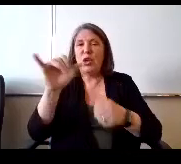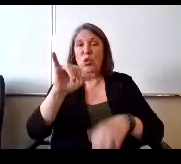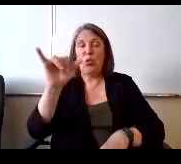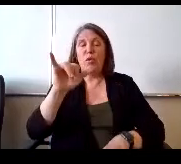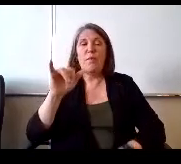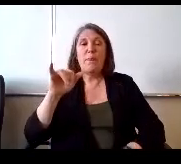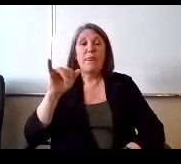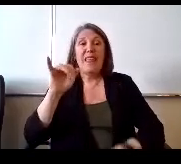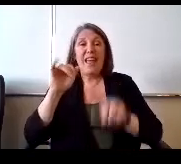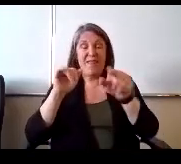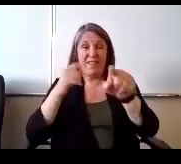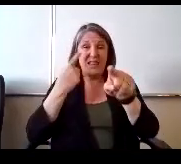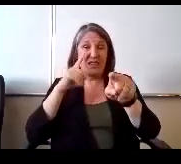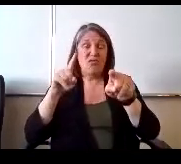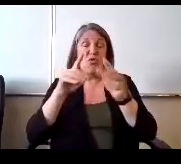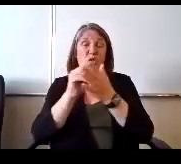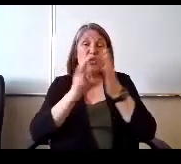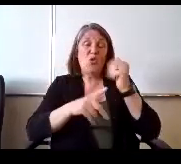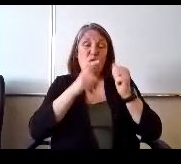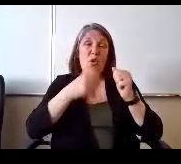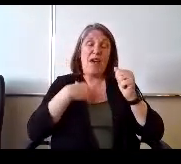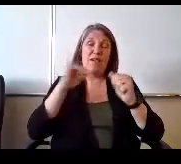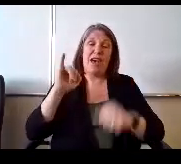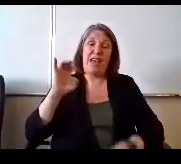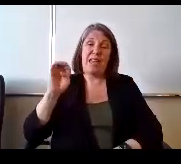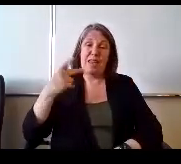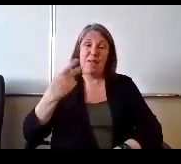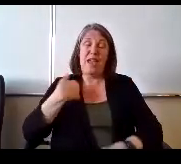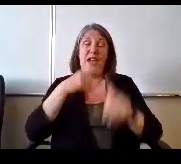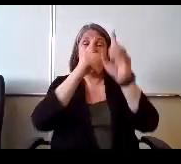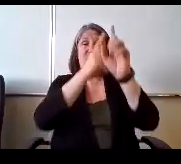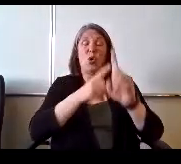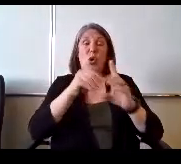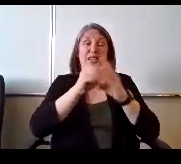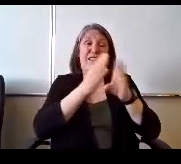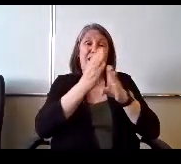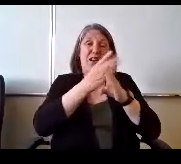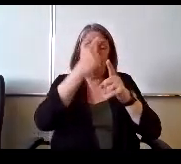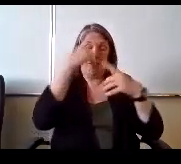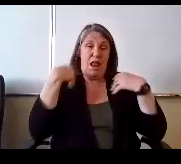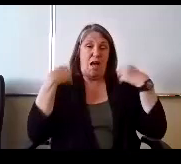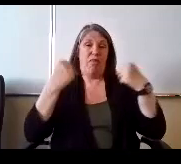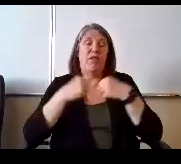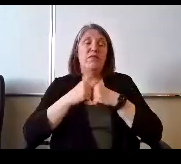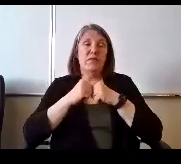one in a minute is for students that have iep's and have goals in the area of mental health.